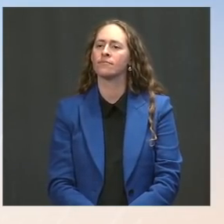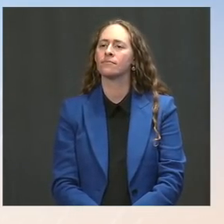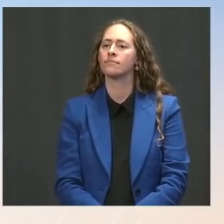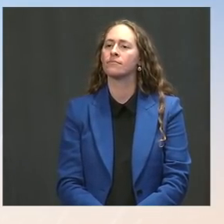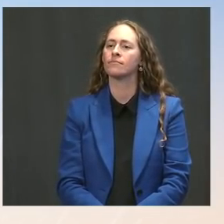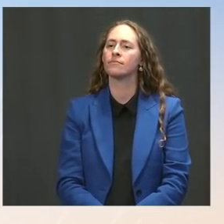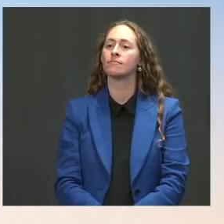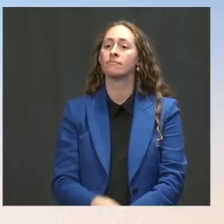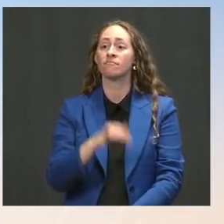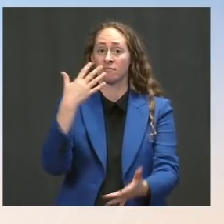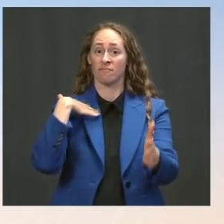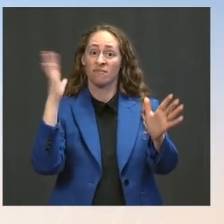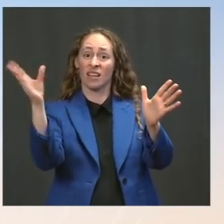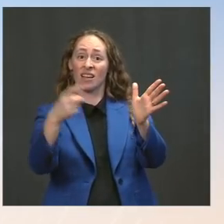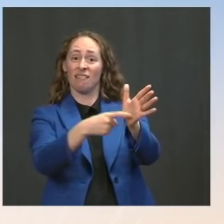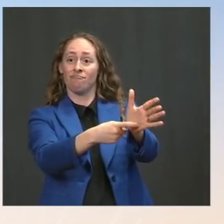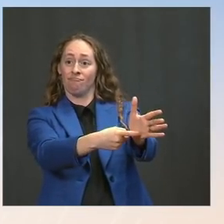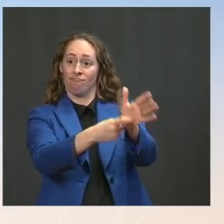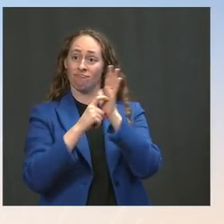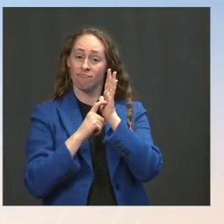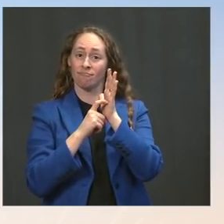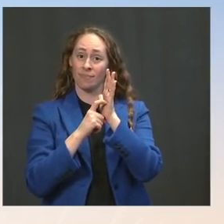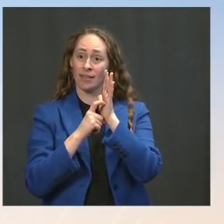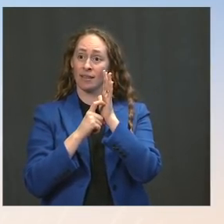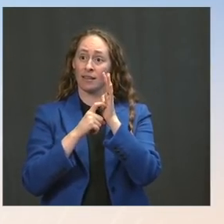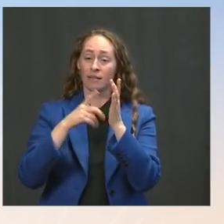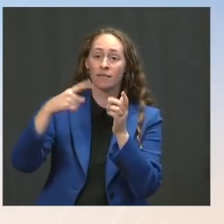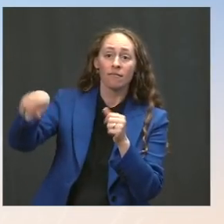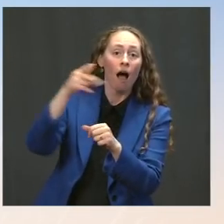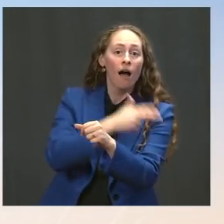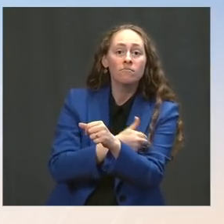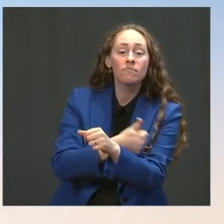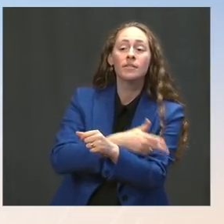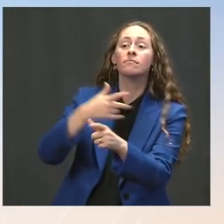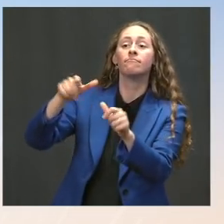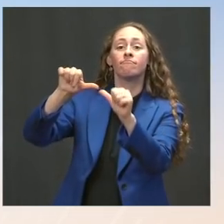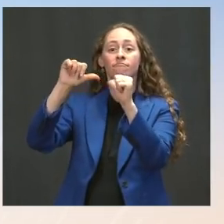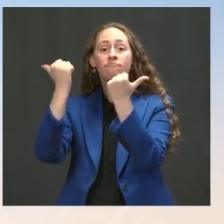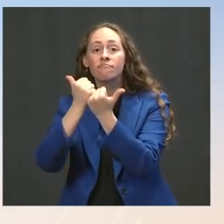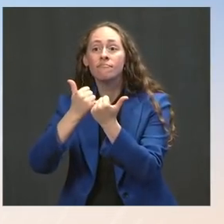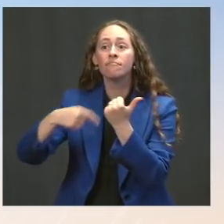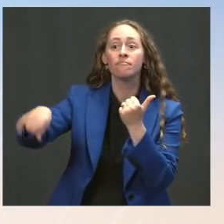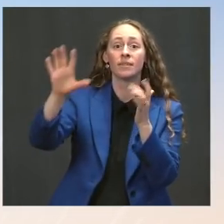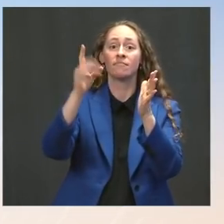as is evidenced by the hospital associations, those are meant to keep people safe across the country.